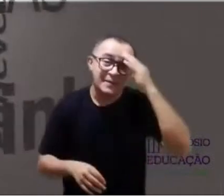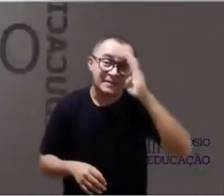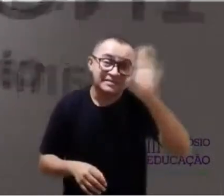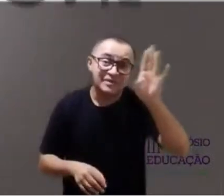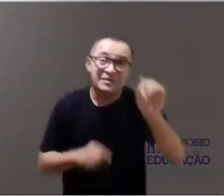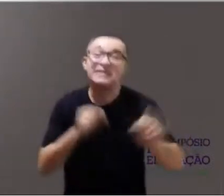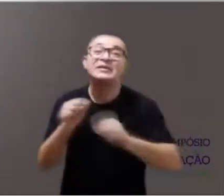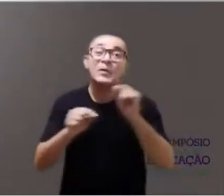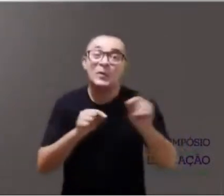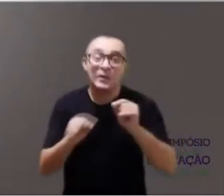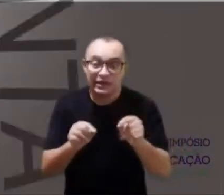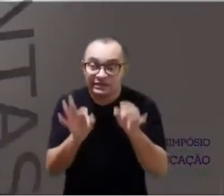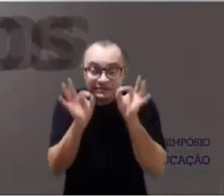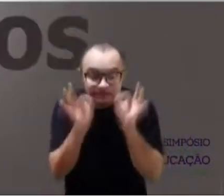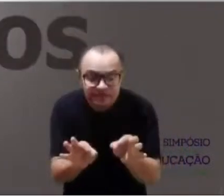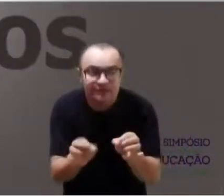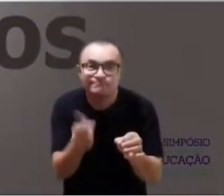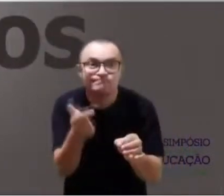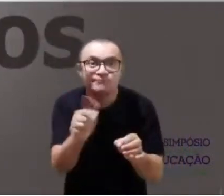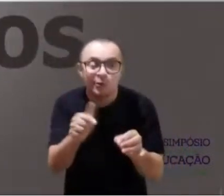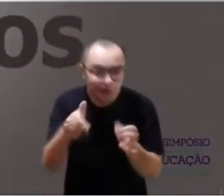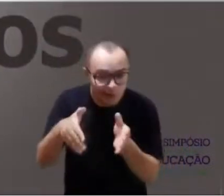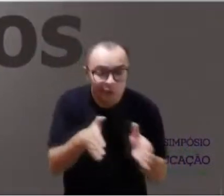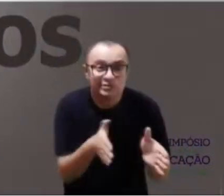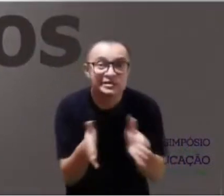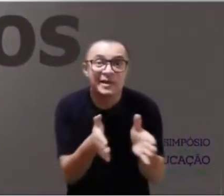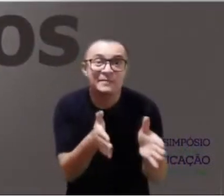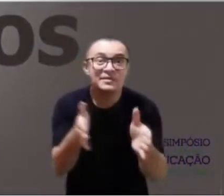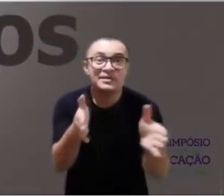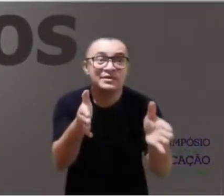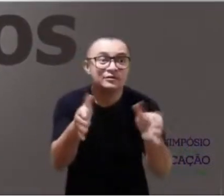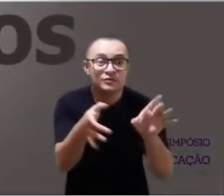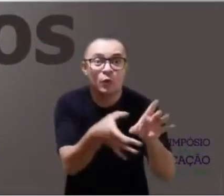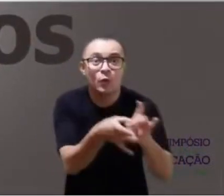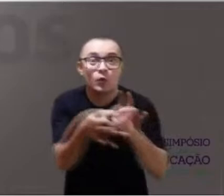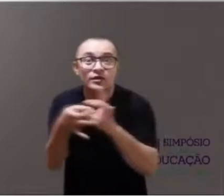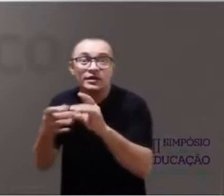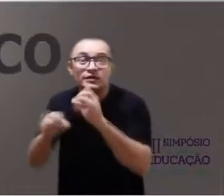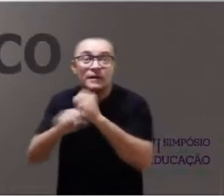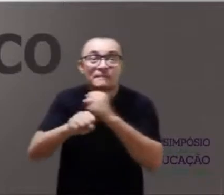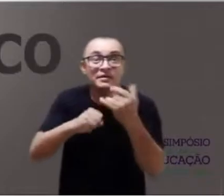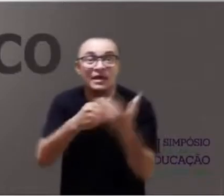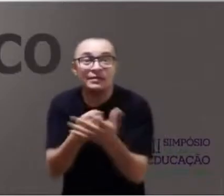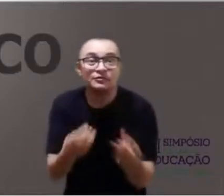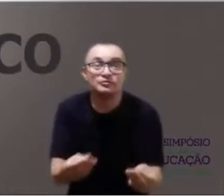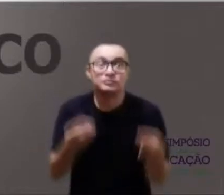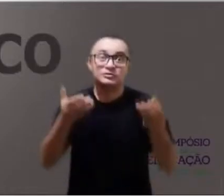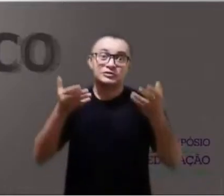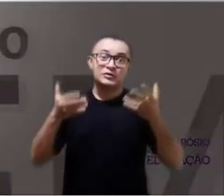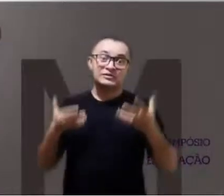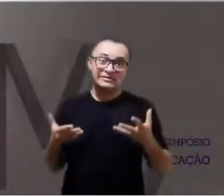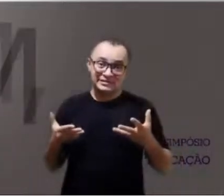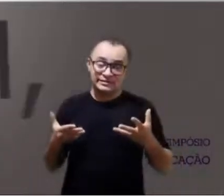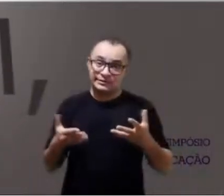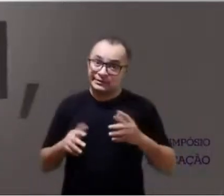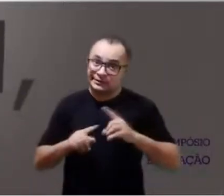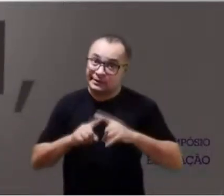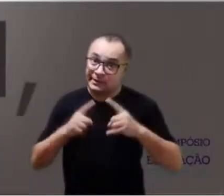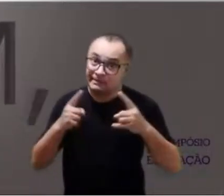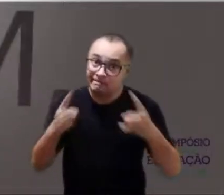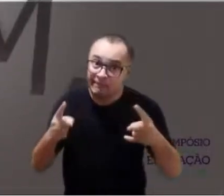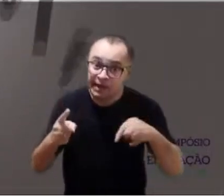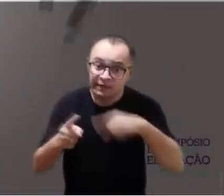even more so in face of the uncertainties and shaky ways that the pandemic times represented.